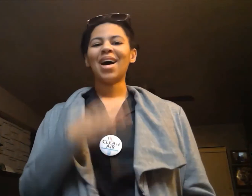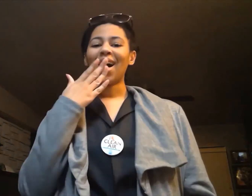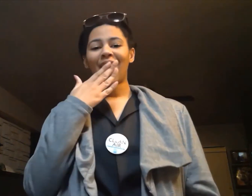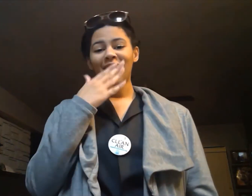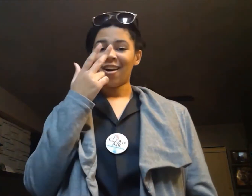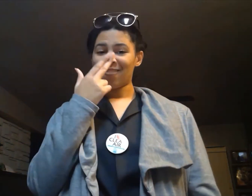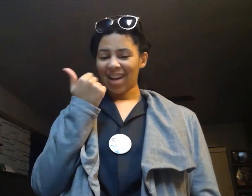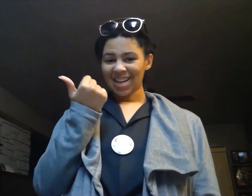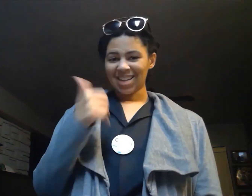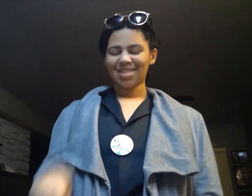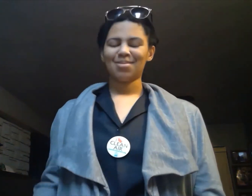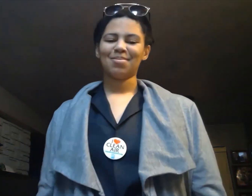Haha funny.